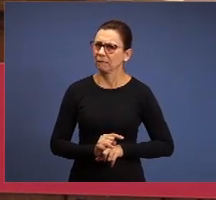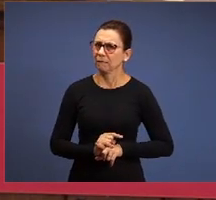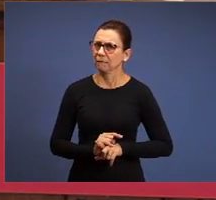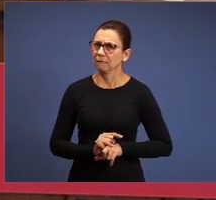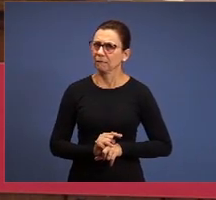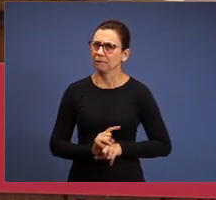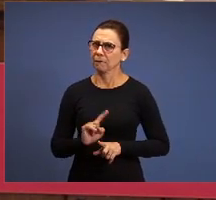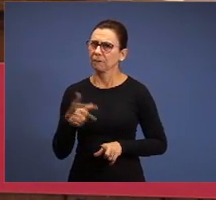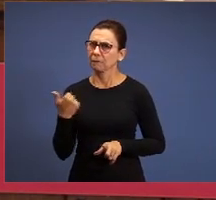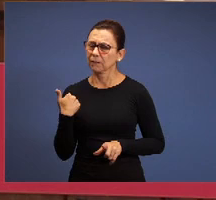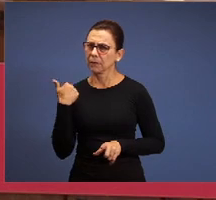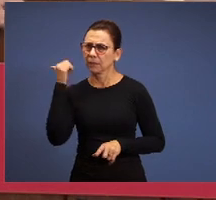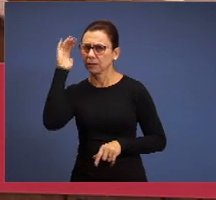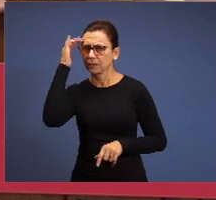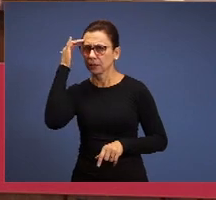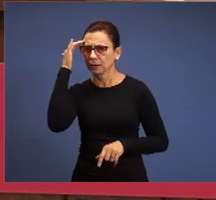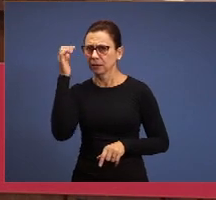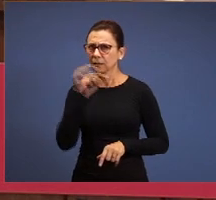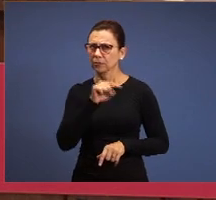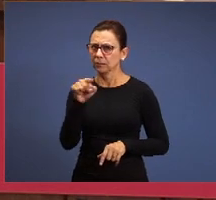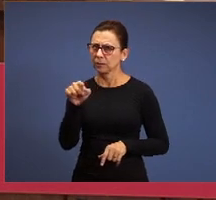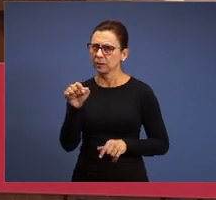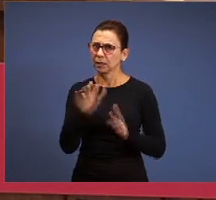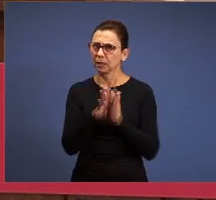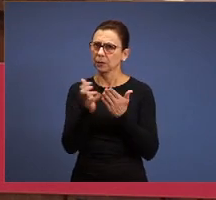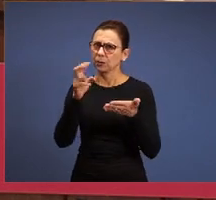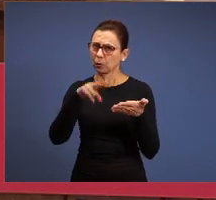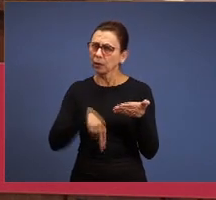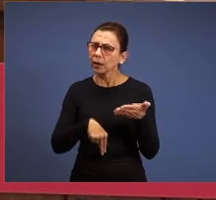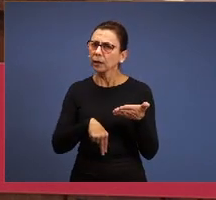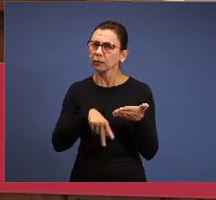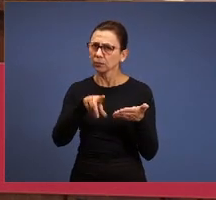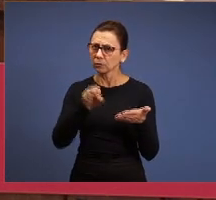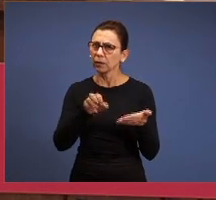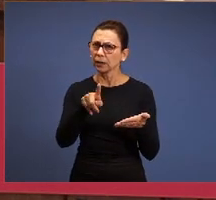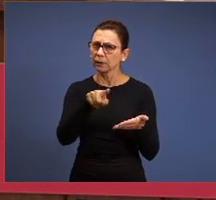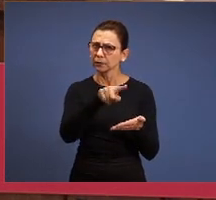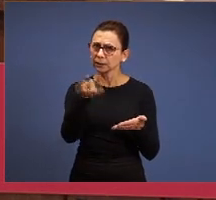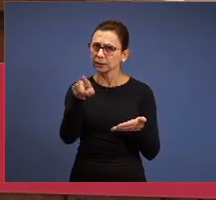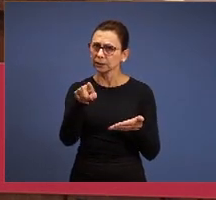the brethren are reading the Bible, the brethren are praying to the Lord so that He reveals